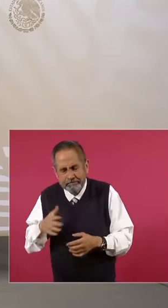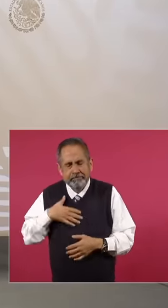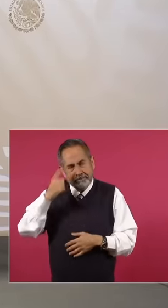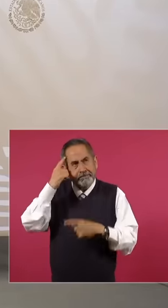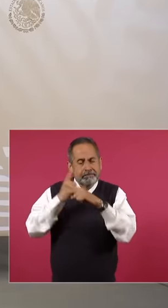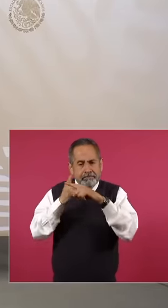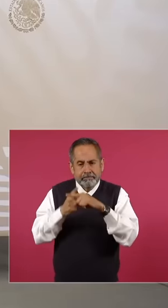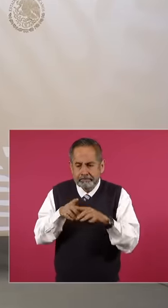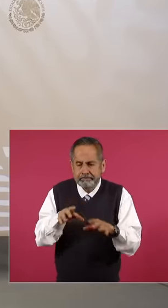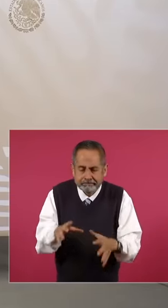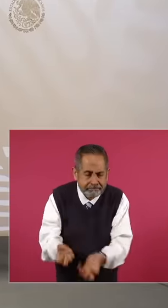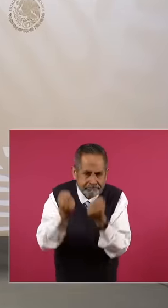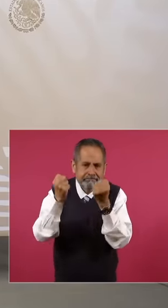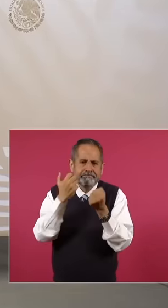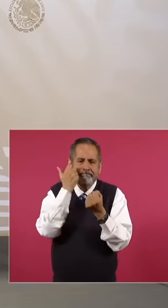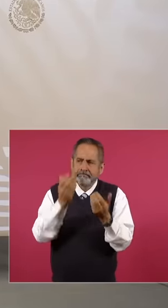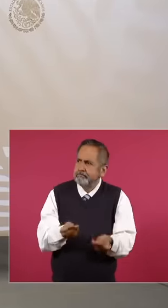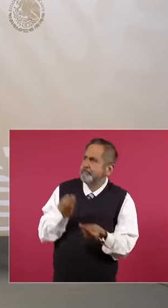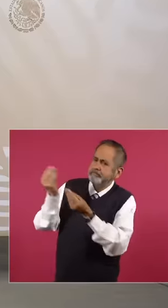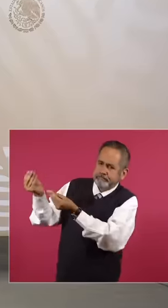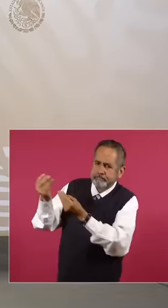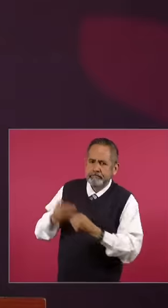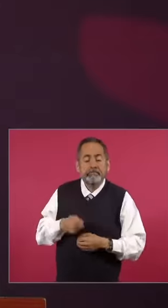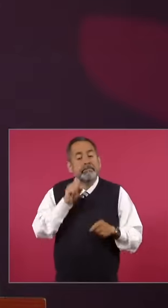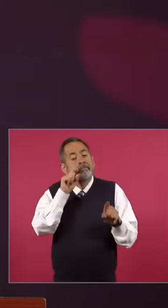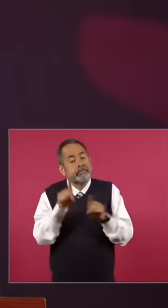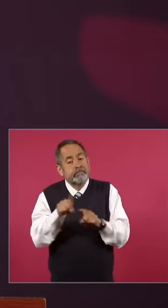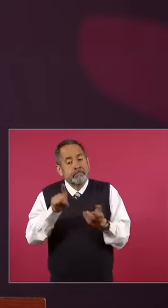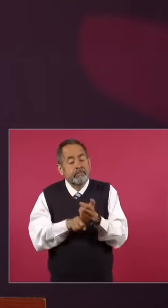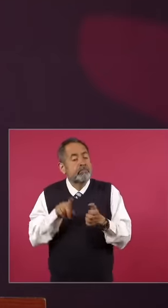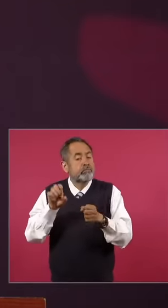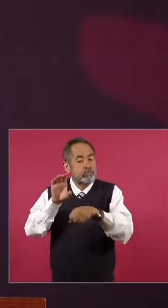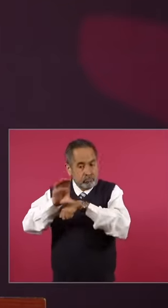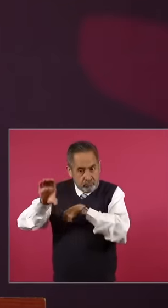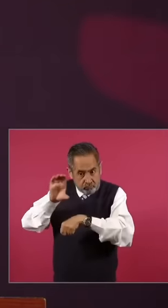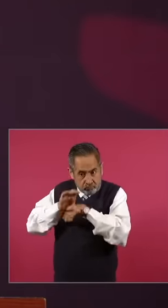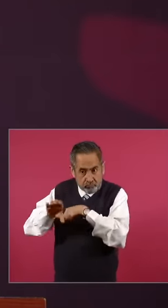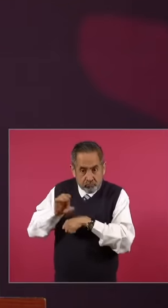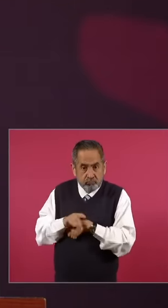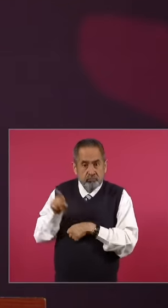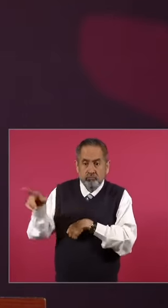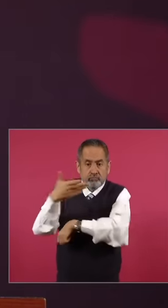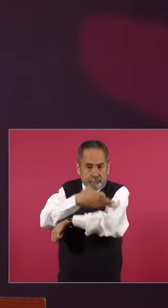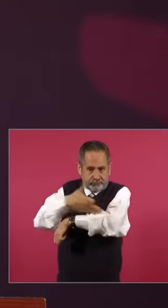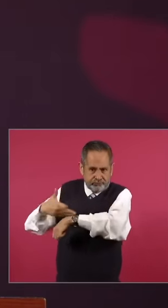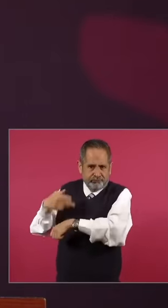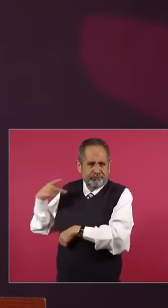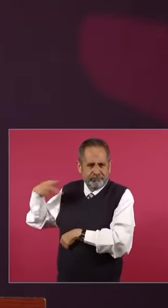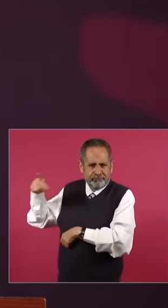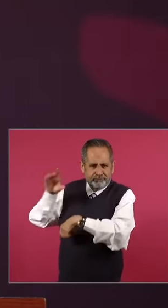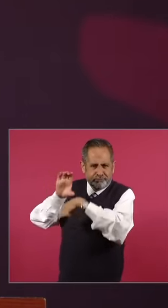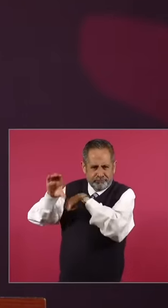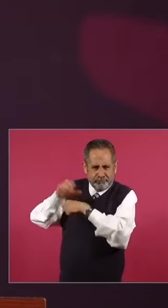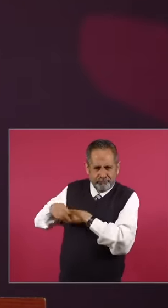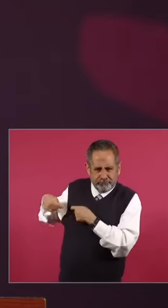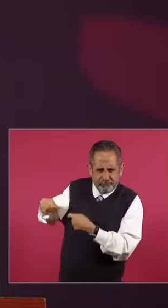Colombia working with him with the samples that have already been taken from relatives of this general